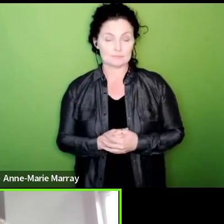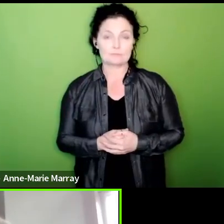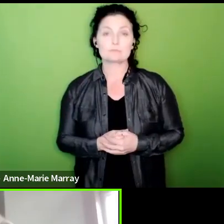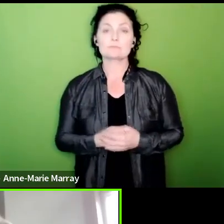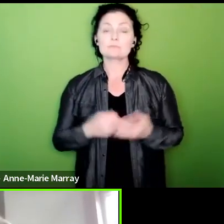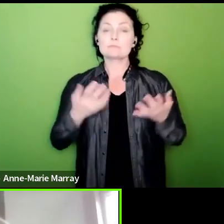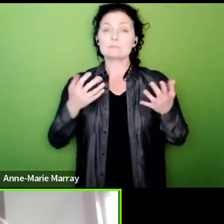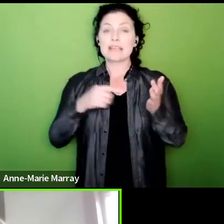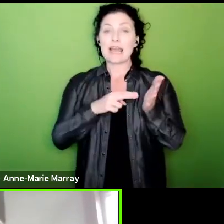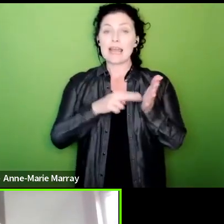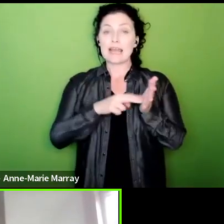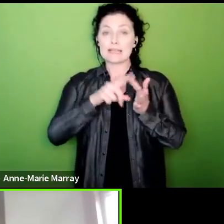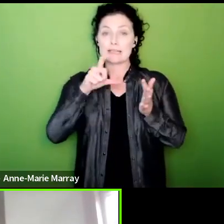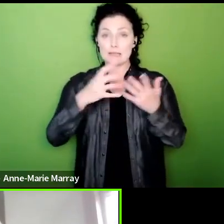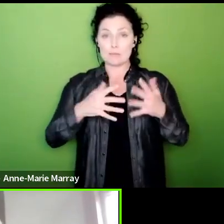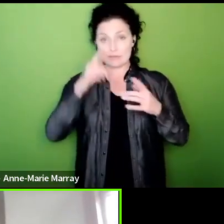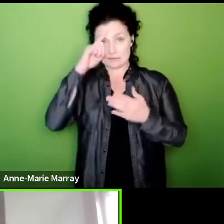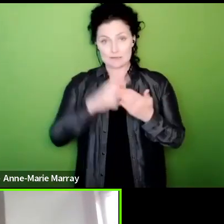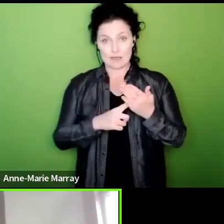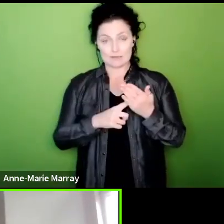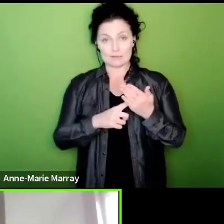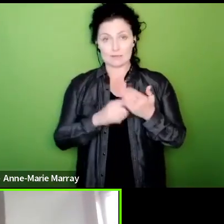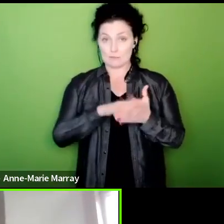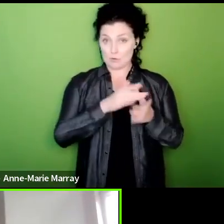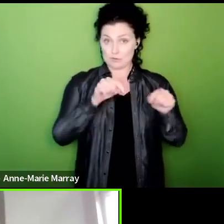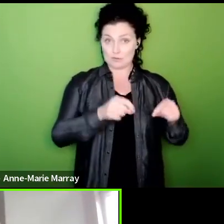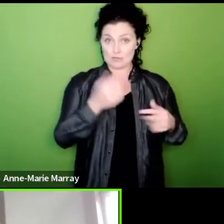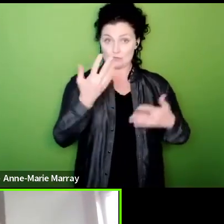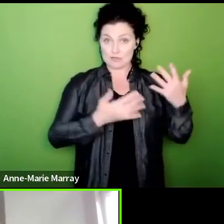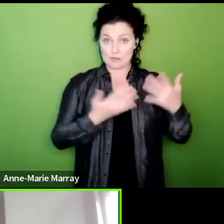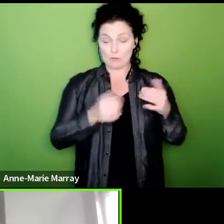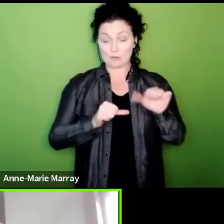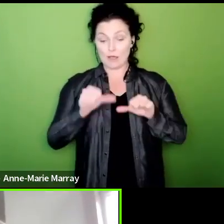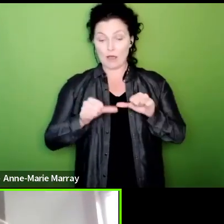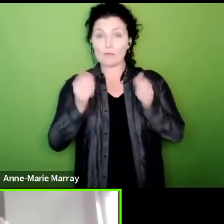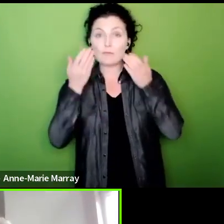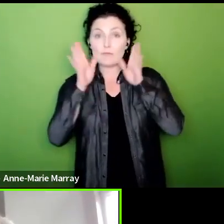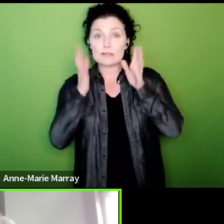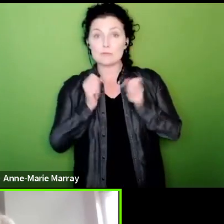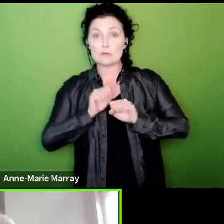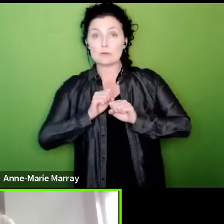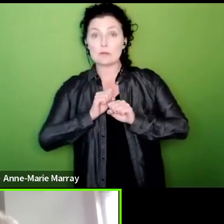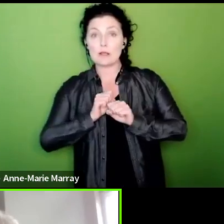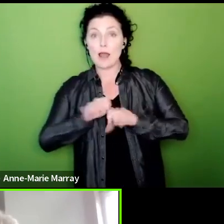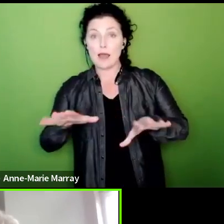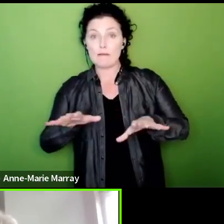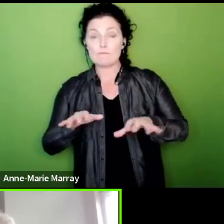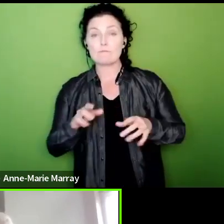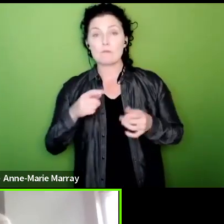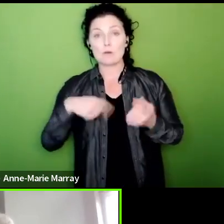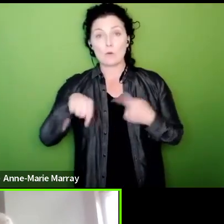is on the back of this result and following this Facebook live that we have written we have already